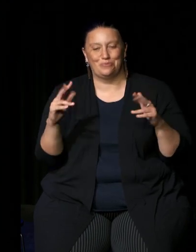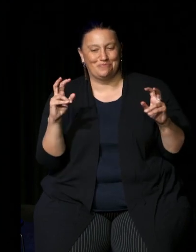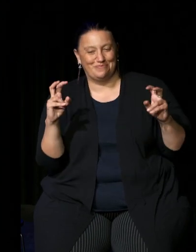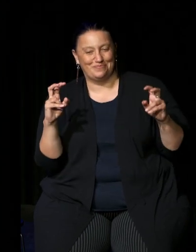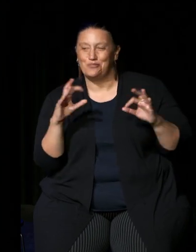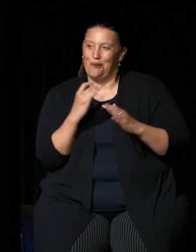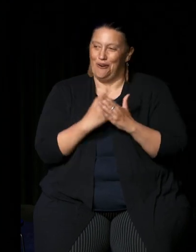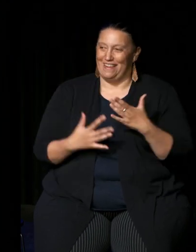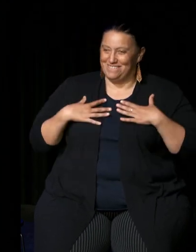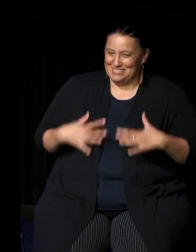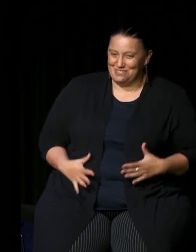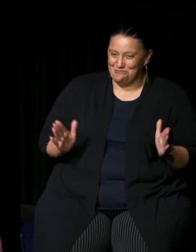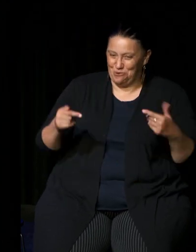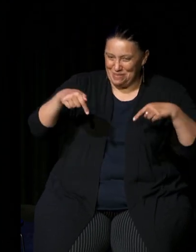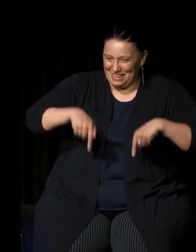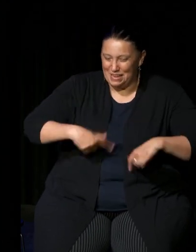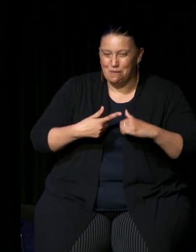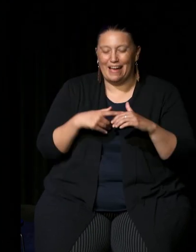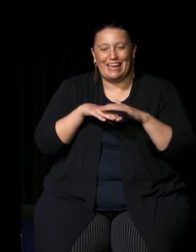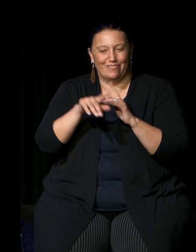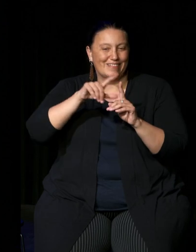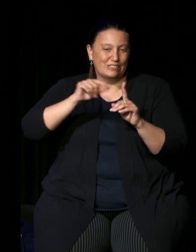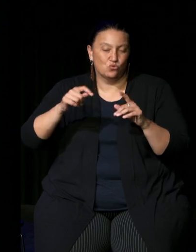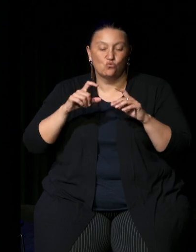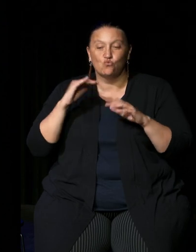physical room here today and that means that you can be a part of it as we go on so please